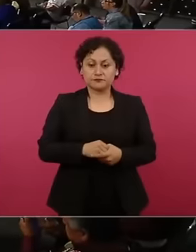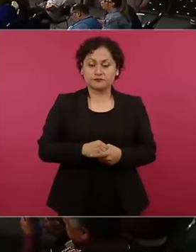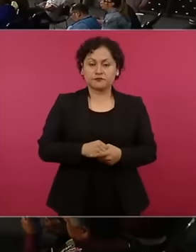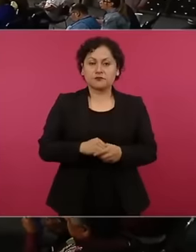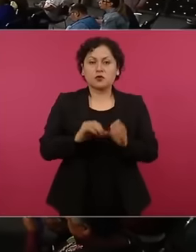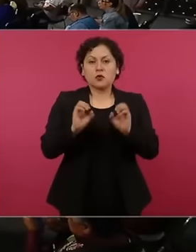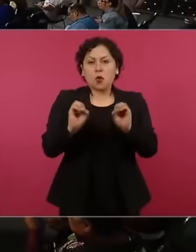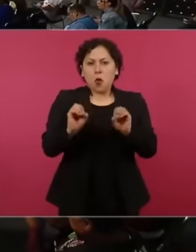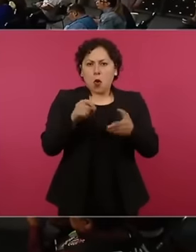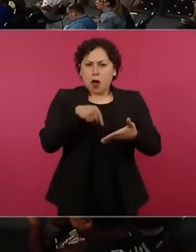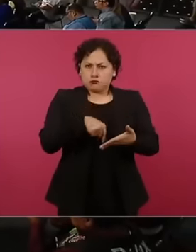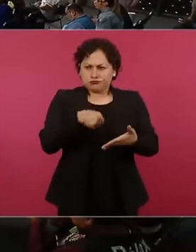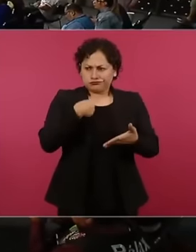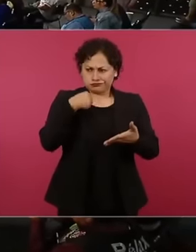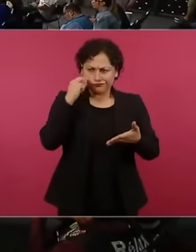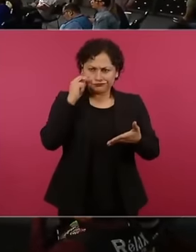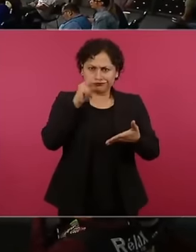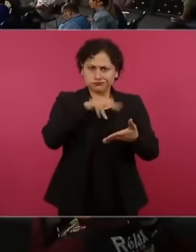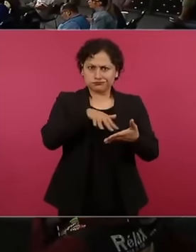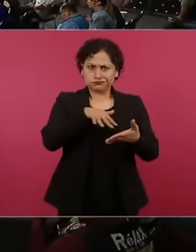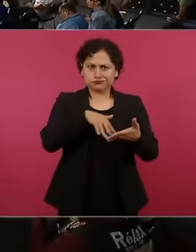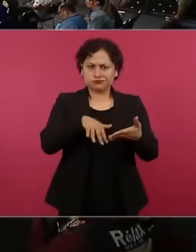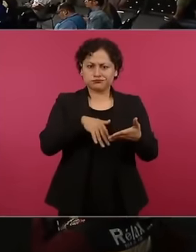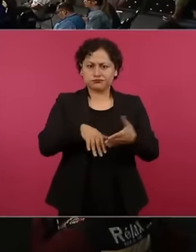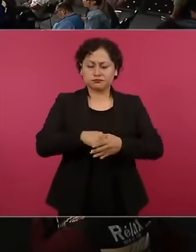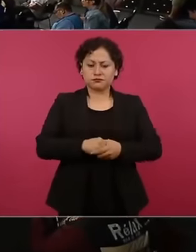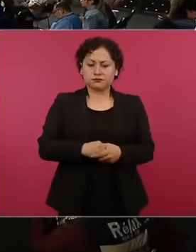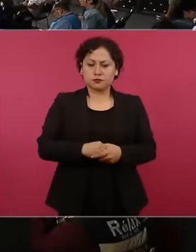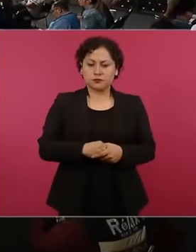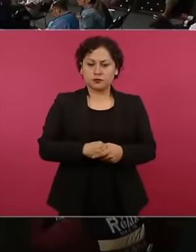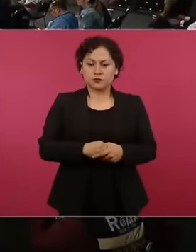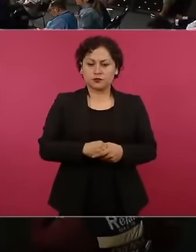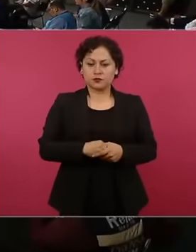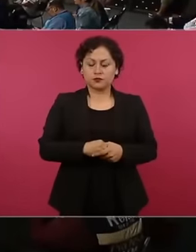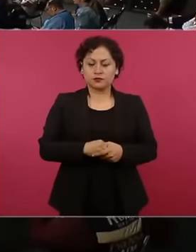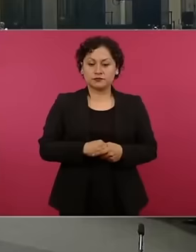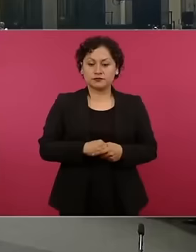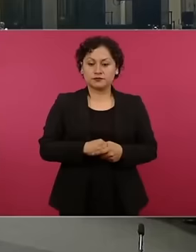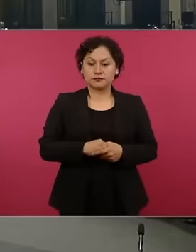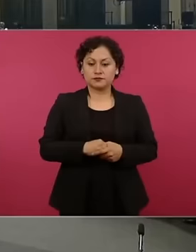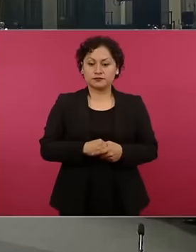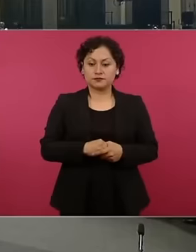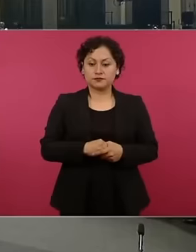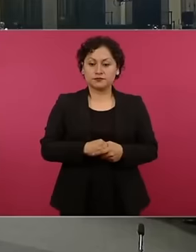read it if you want